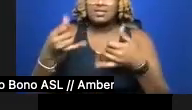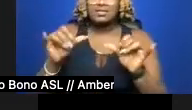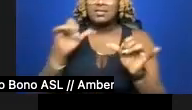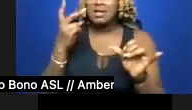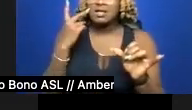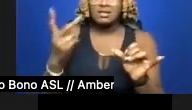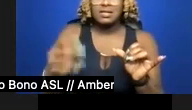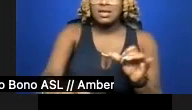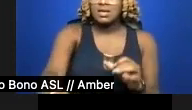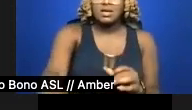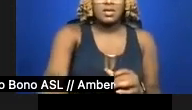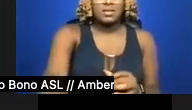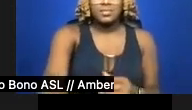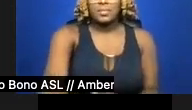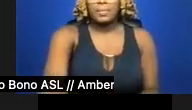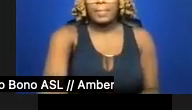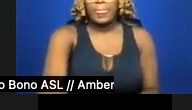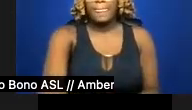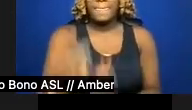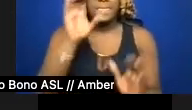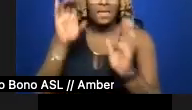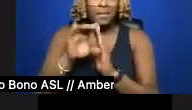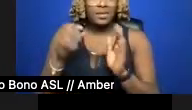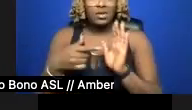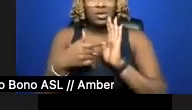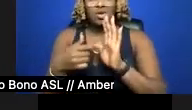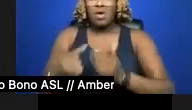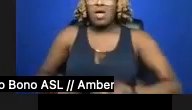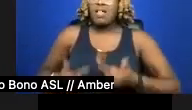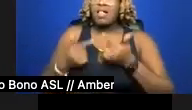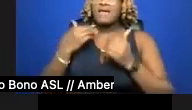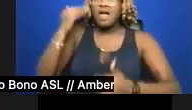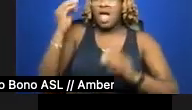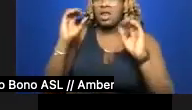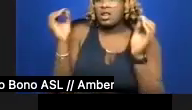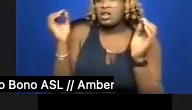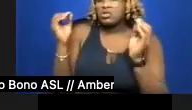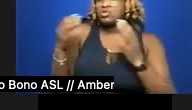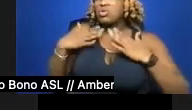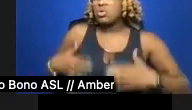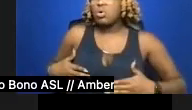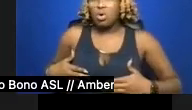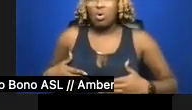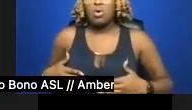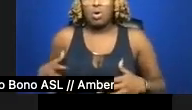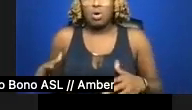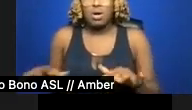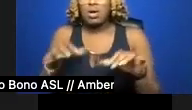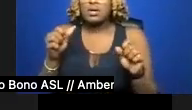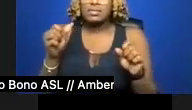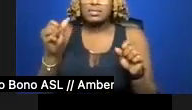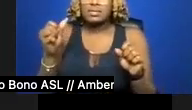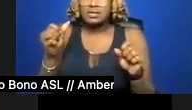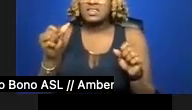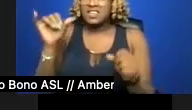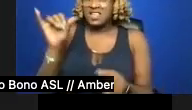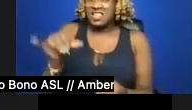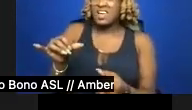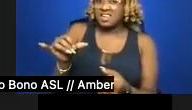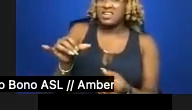an image can implicate a life. Headless torsos grasp the stakes: face is a covert man's burden.